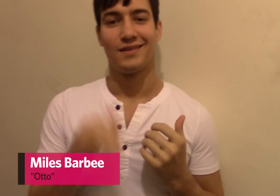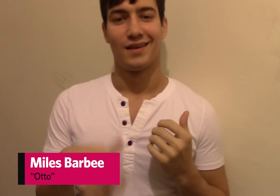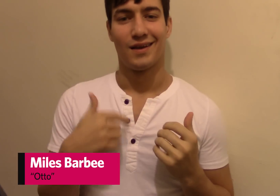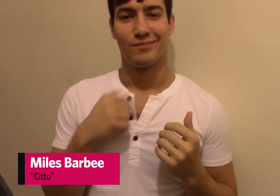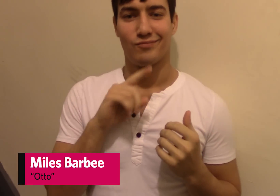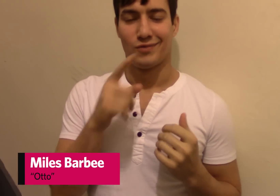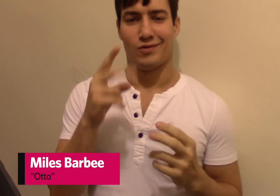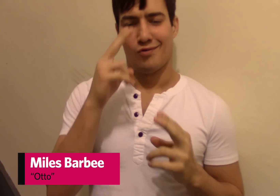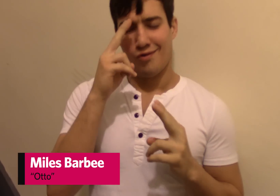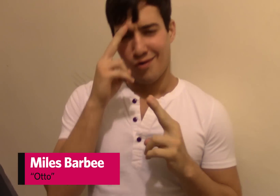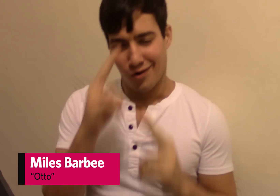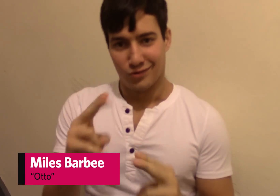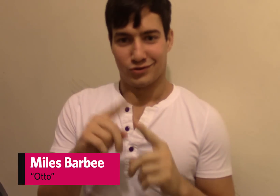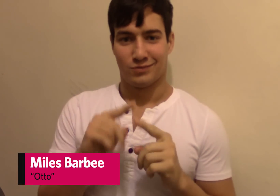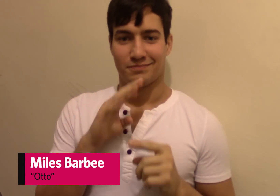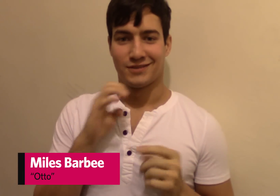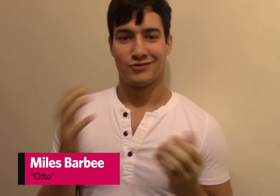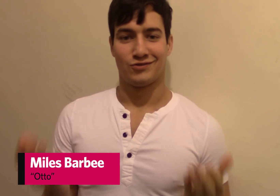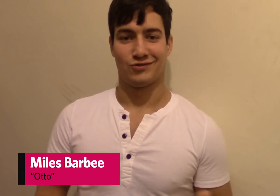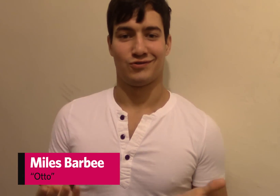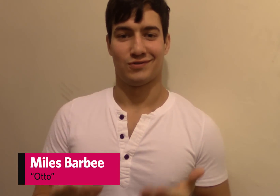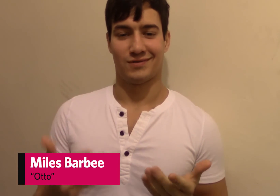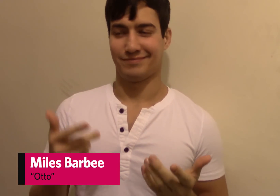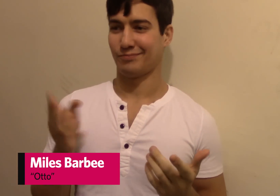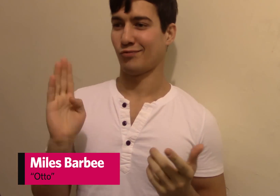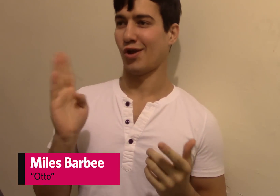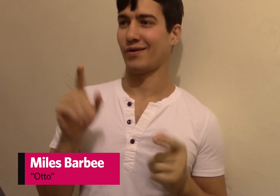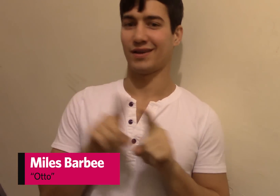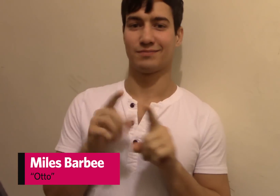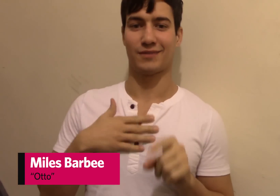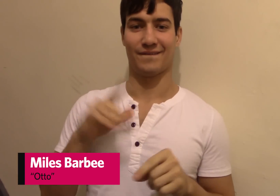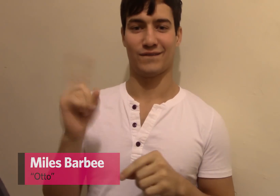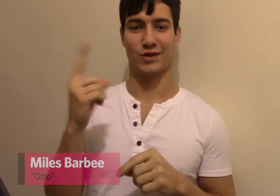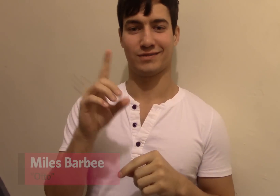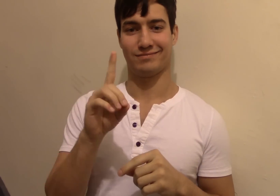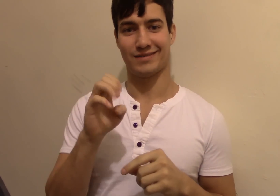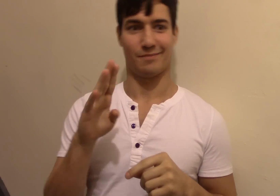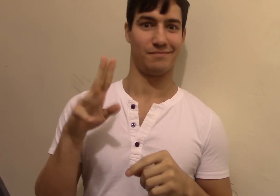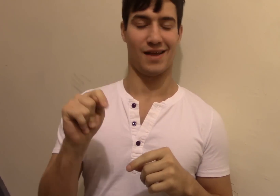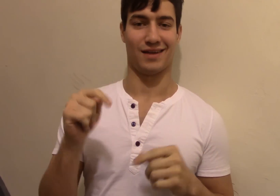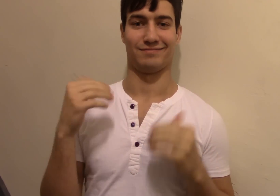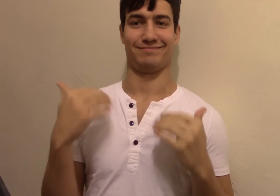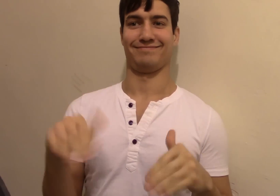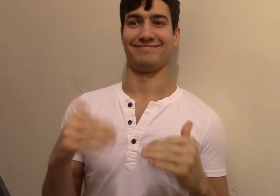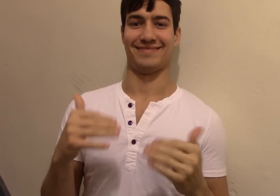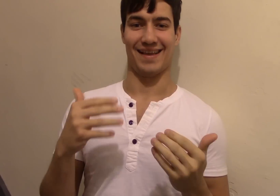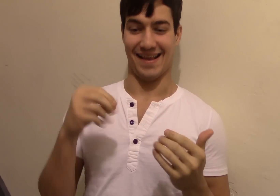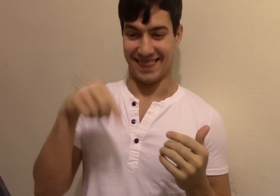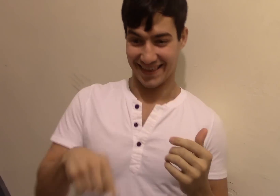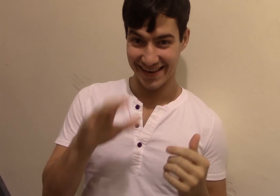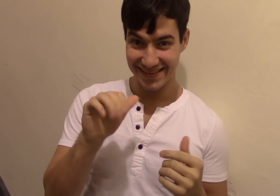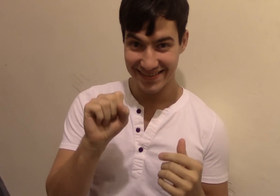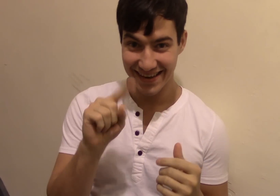I just want to say that I'm really honored to be here on Broadway it's my first debut this cast